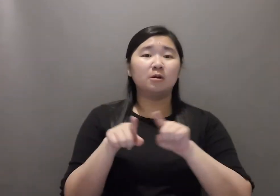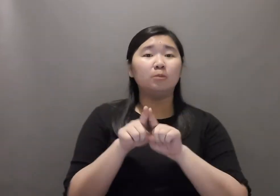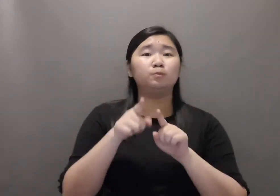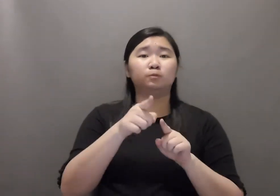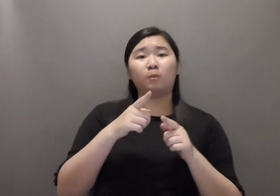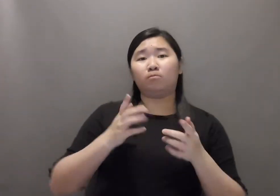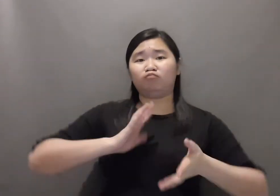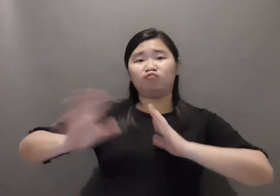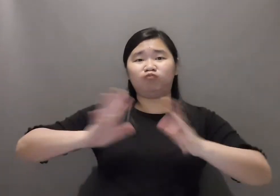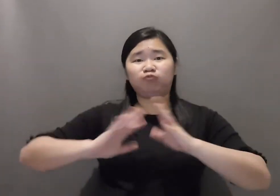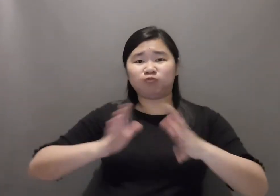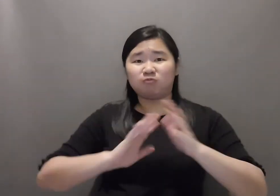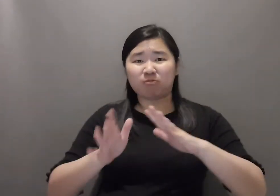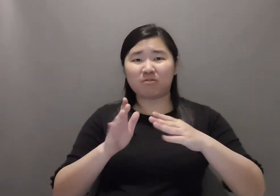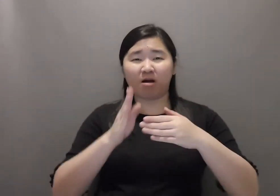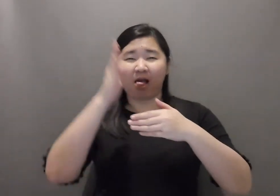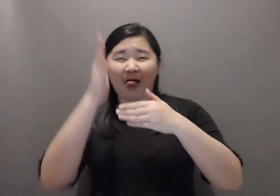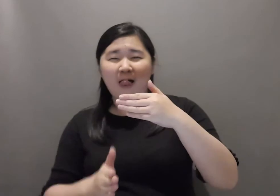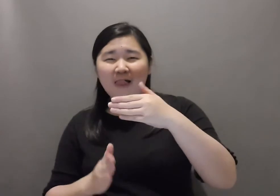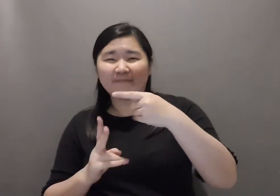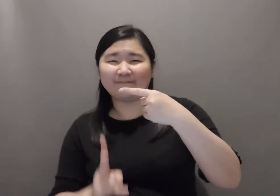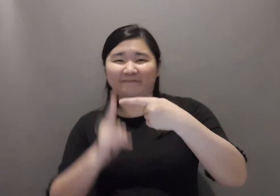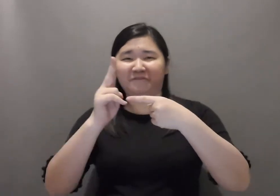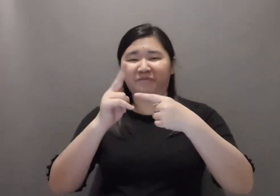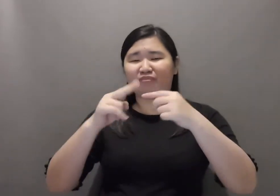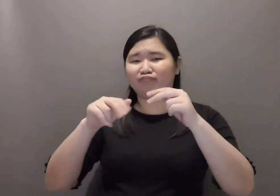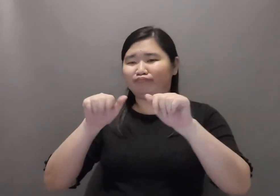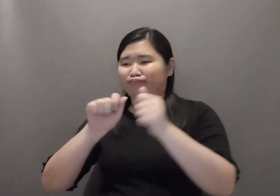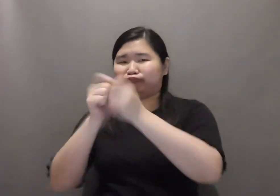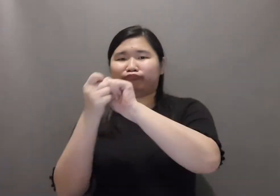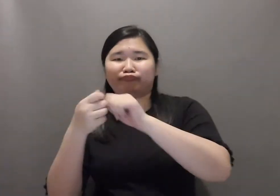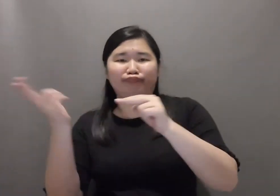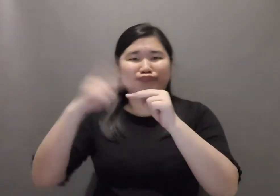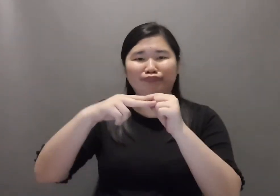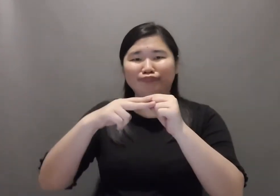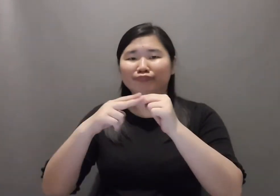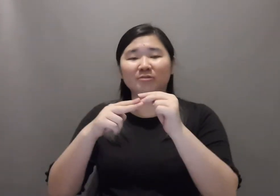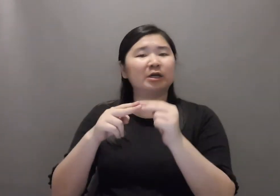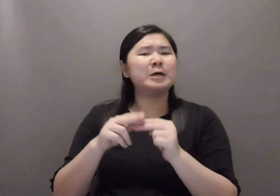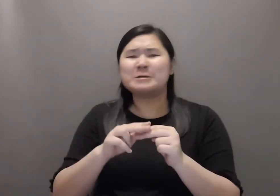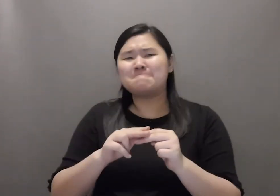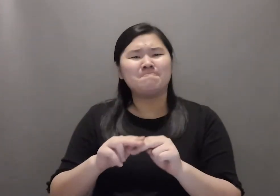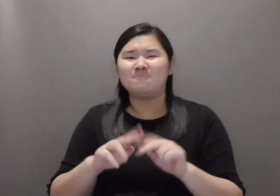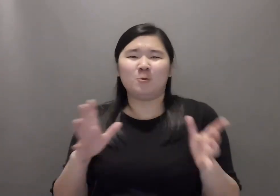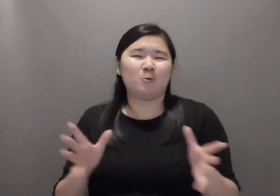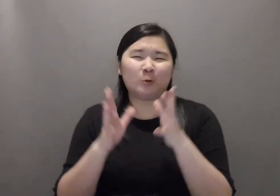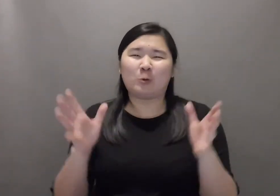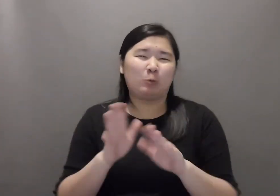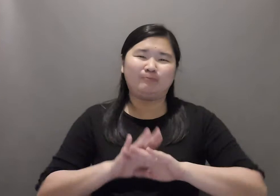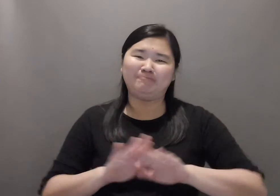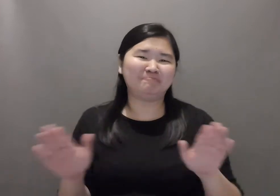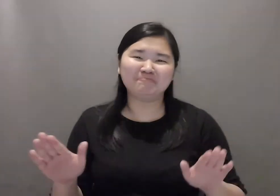When you plan to use transitions between the segments, we do not recommend visual distracting transition effects.